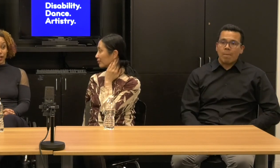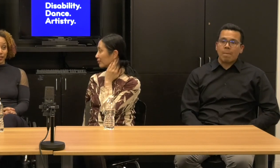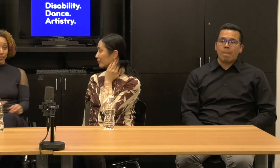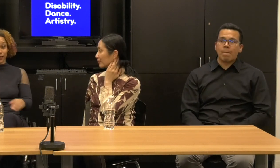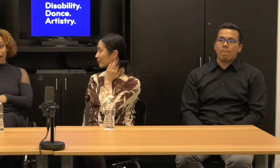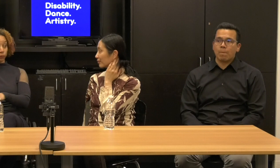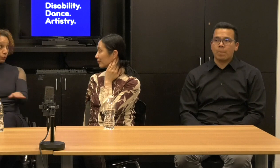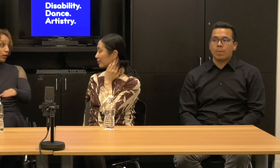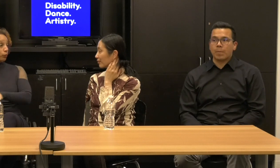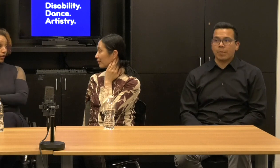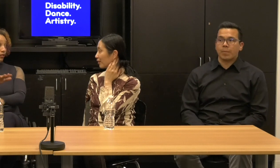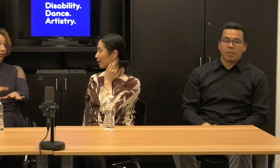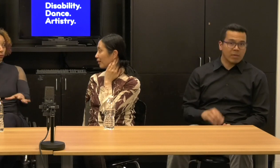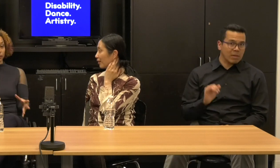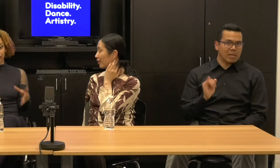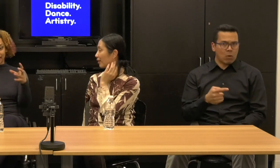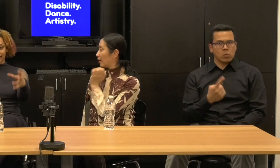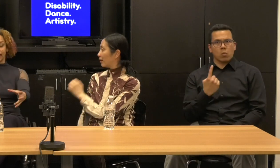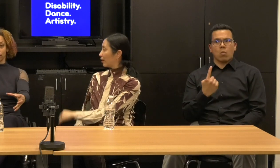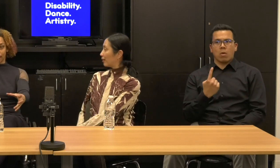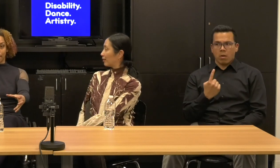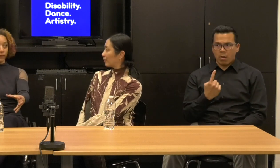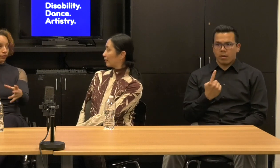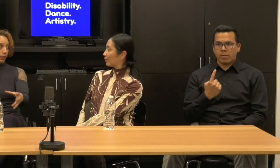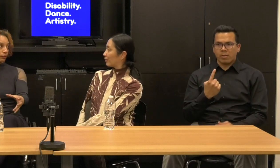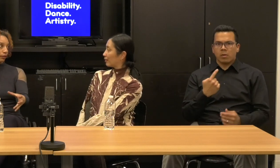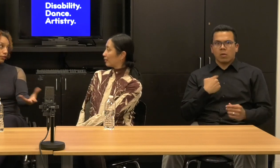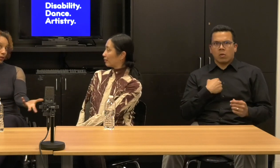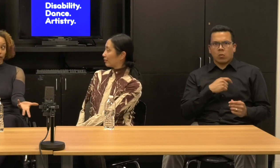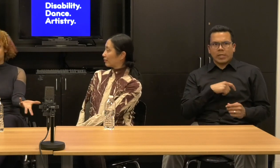And so that was one way that because we had to get the ramp, we couldn't rehearse without